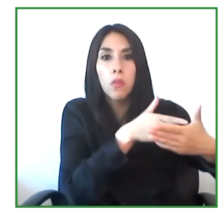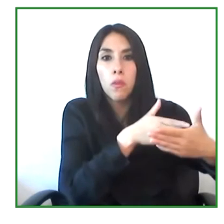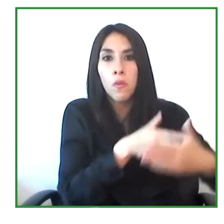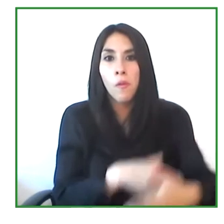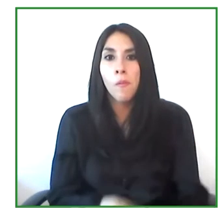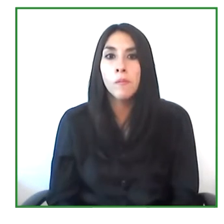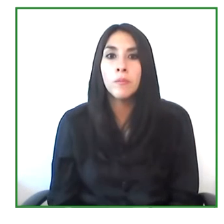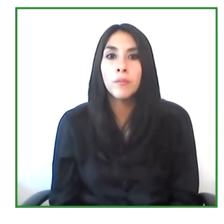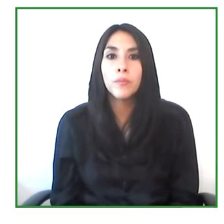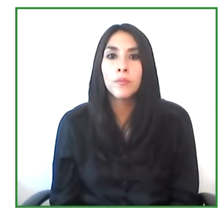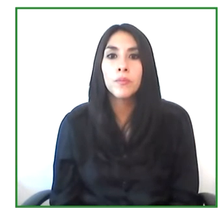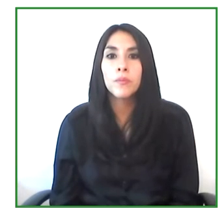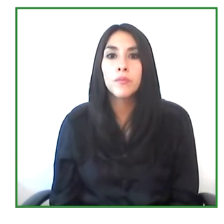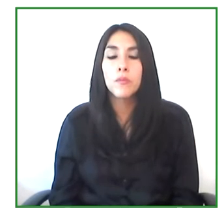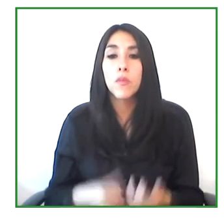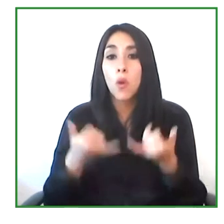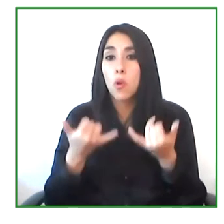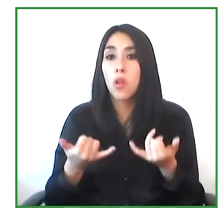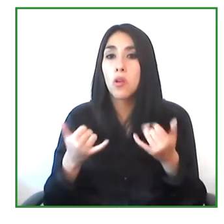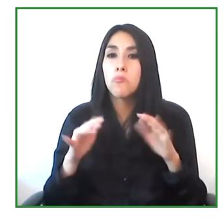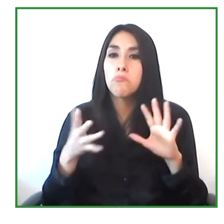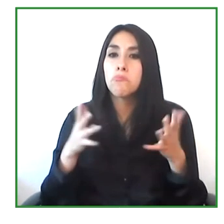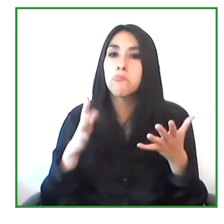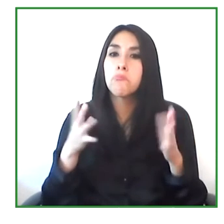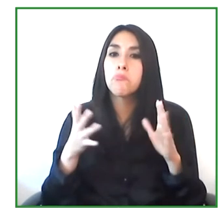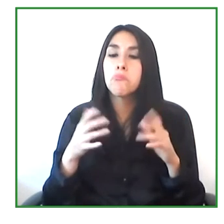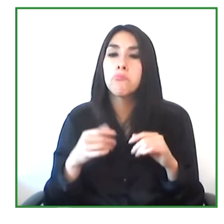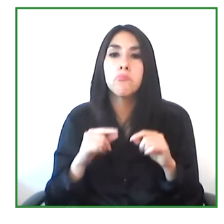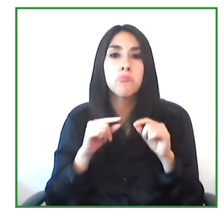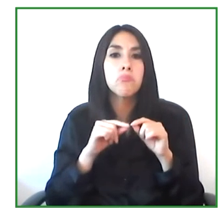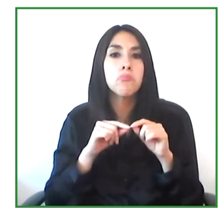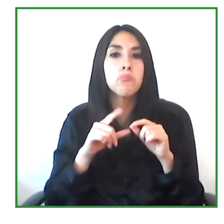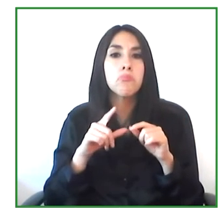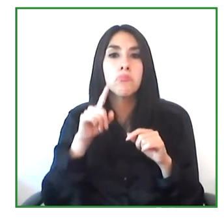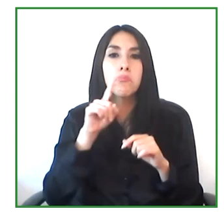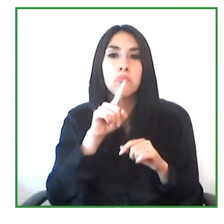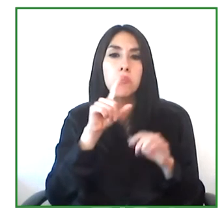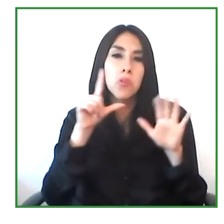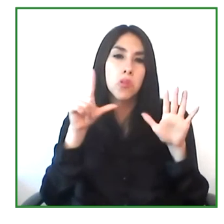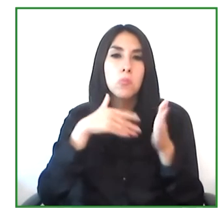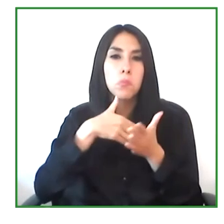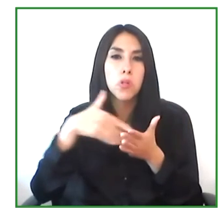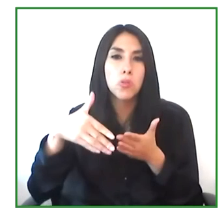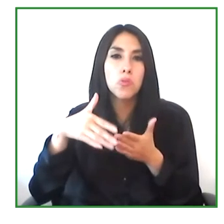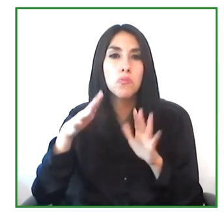And I think that the current population in Chile should be at 16 million in Chile.